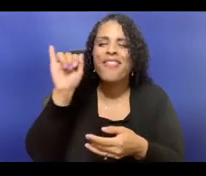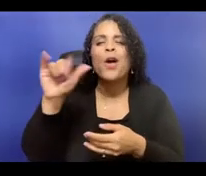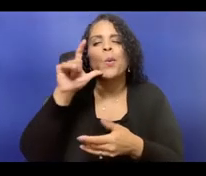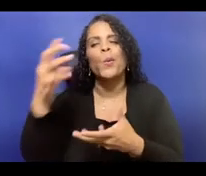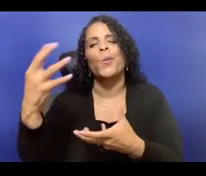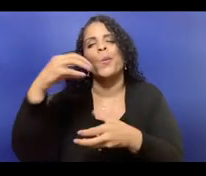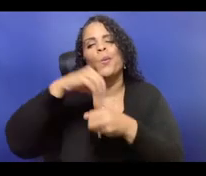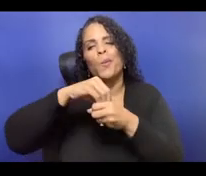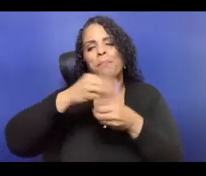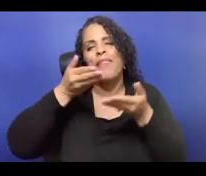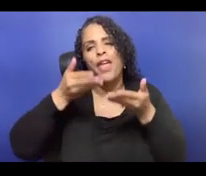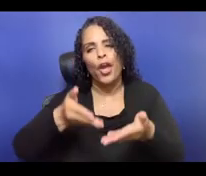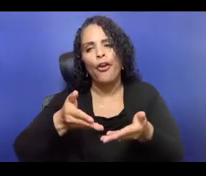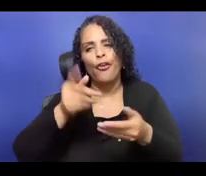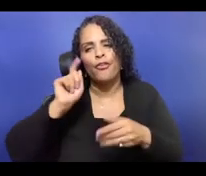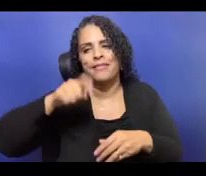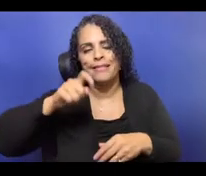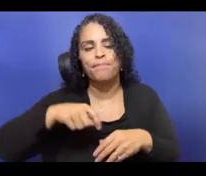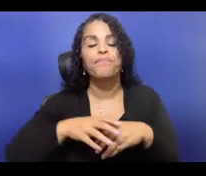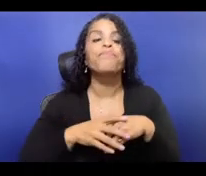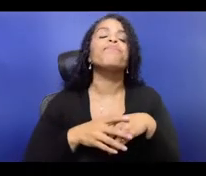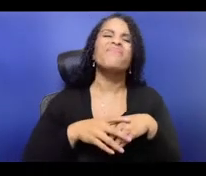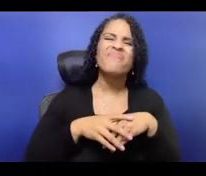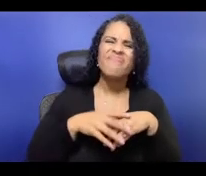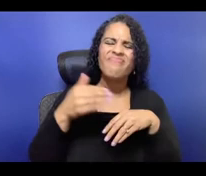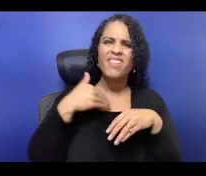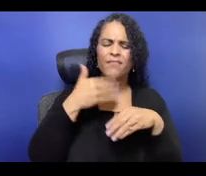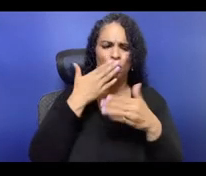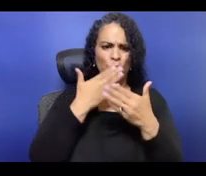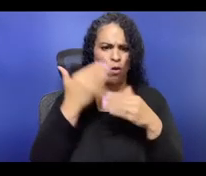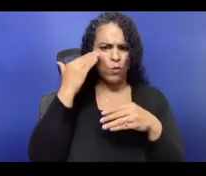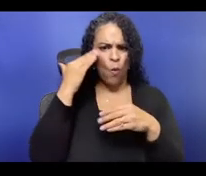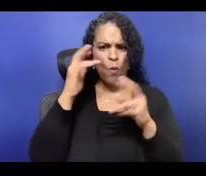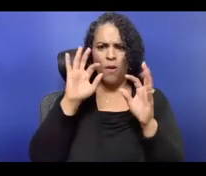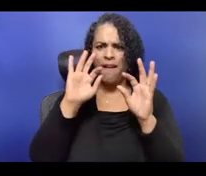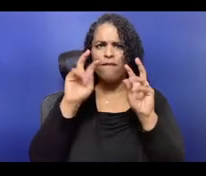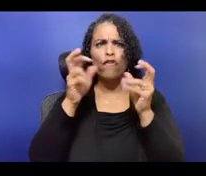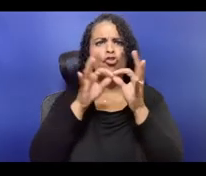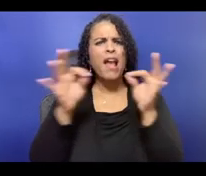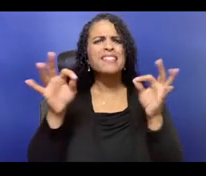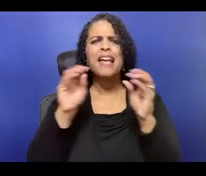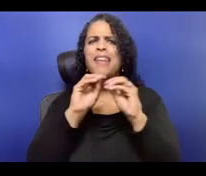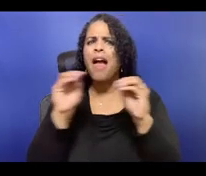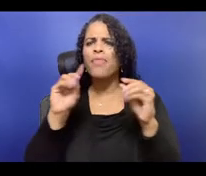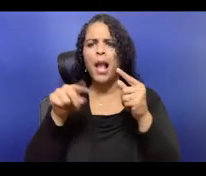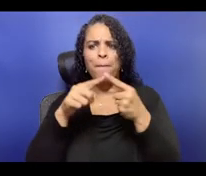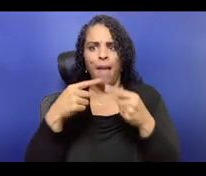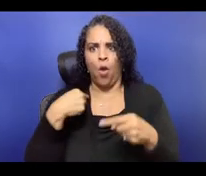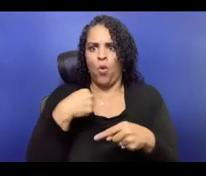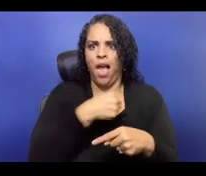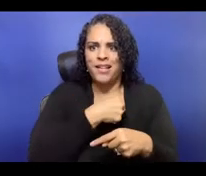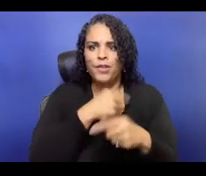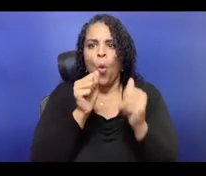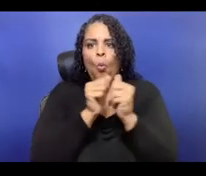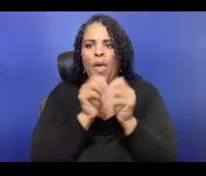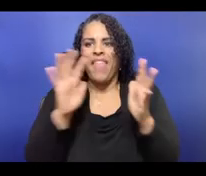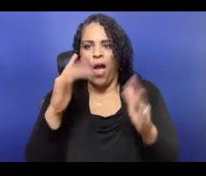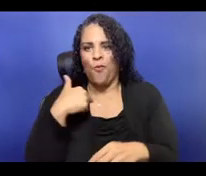You know, aggregate numbers, and let me actually back up and say by aggregate, I mean, okay, what,